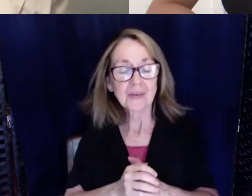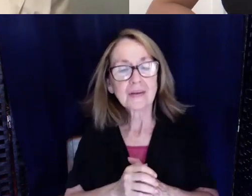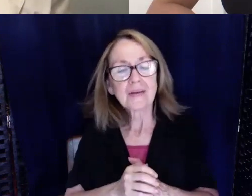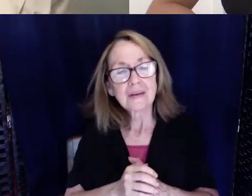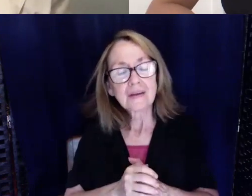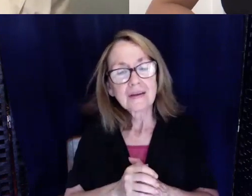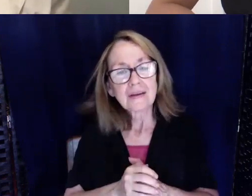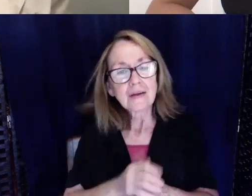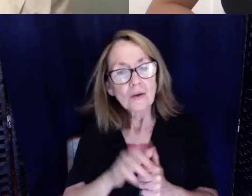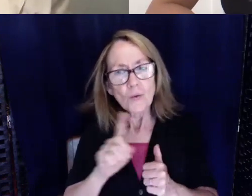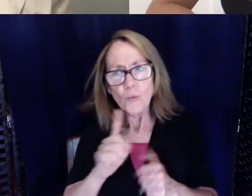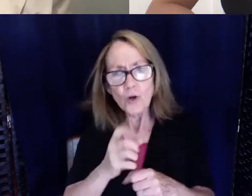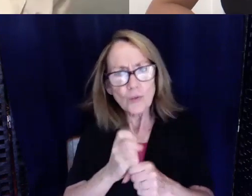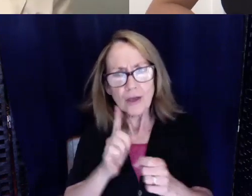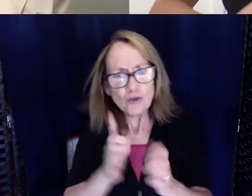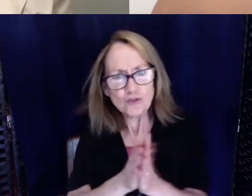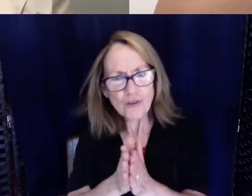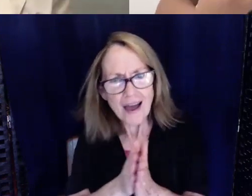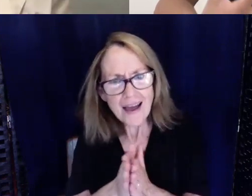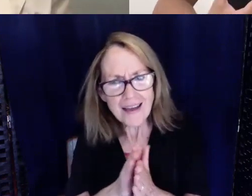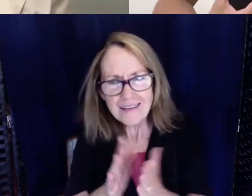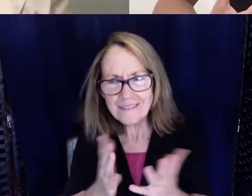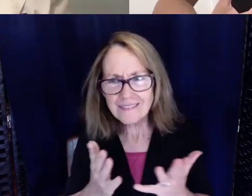Where do you get your drive from? Where do you get your energy